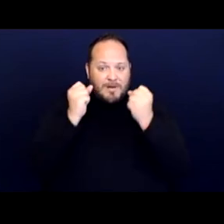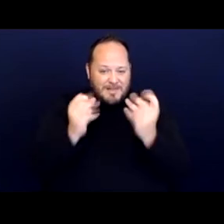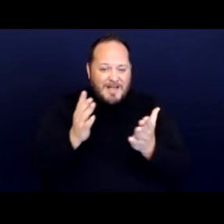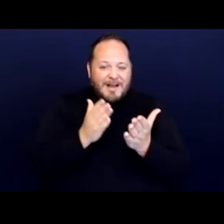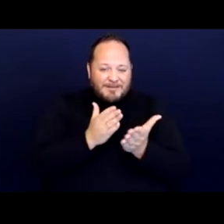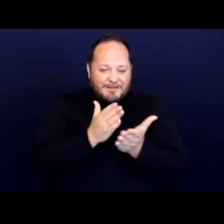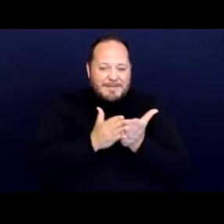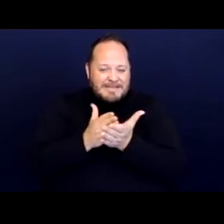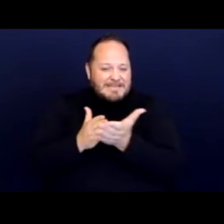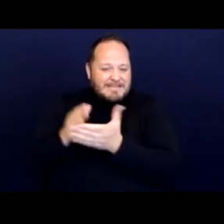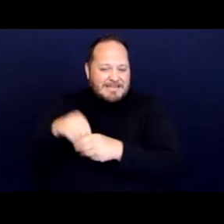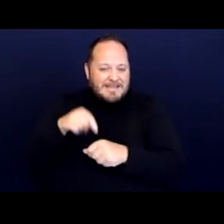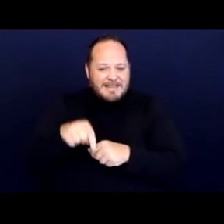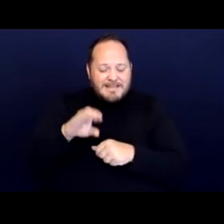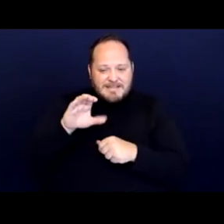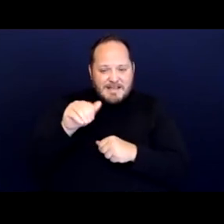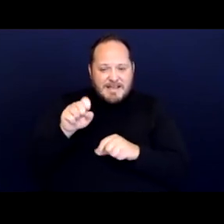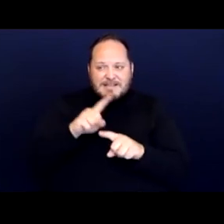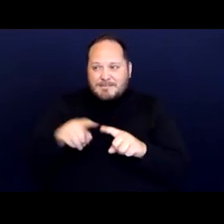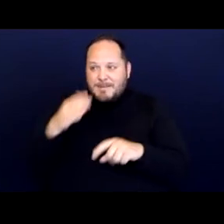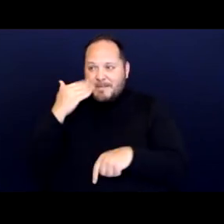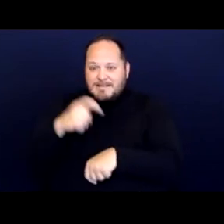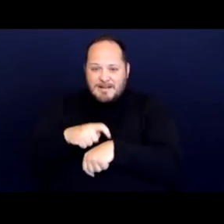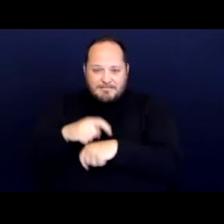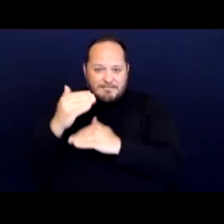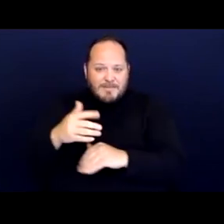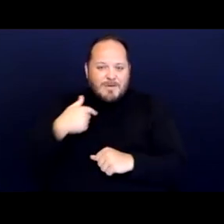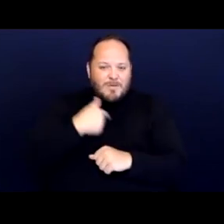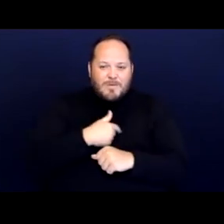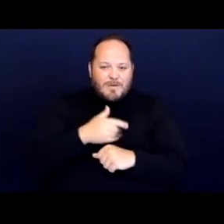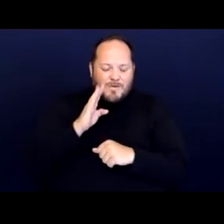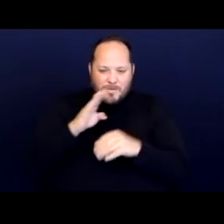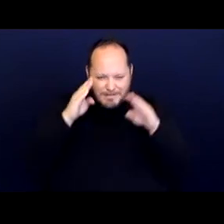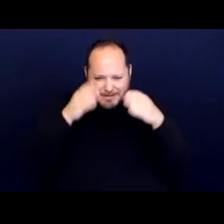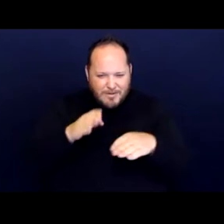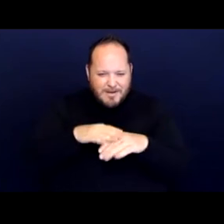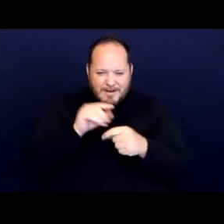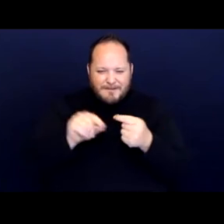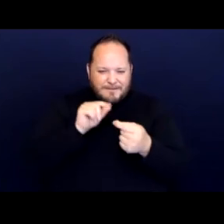but in the interest of time, we're gonna zero in on a couple of key pieces.